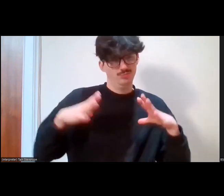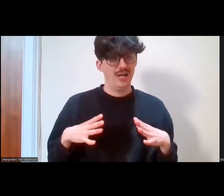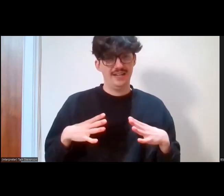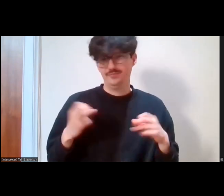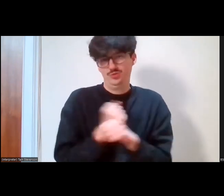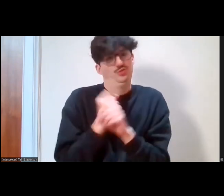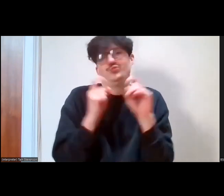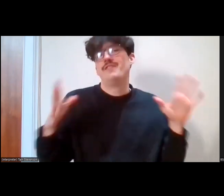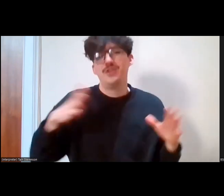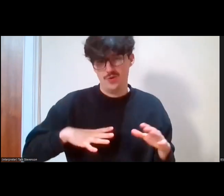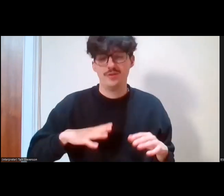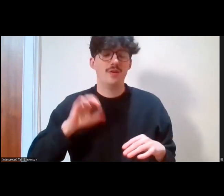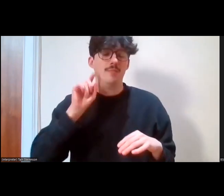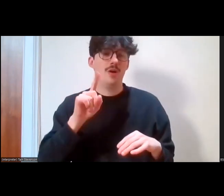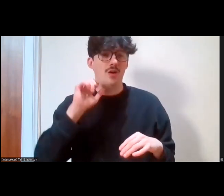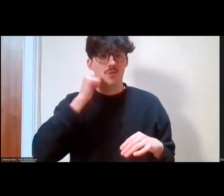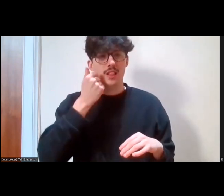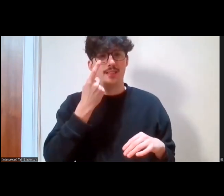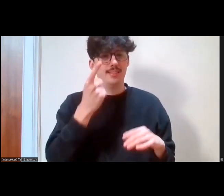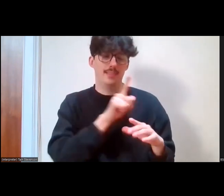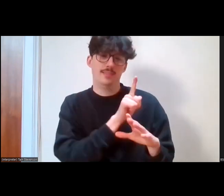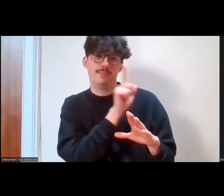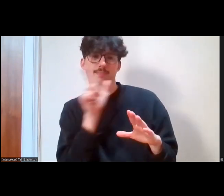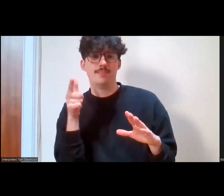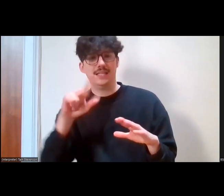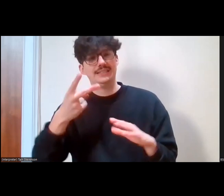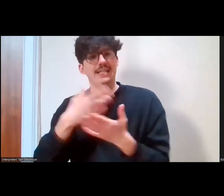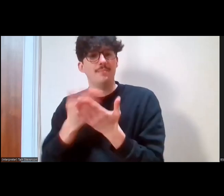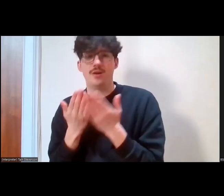the other side for the second part of the workshop. Thank you so much see you soon!